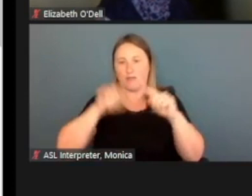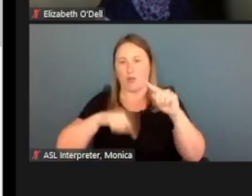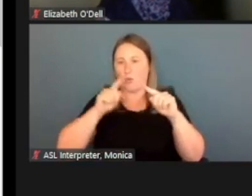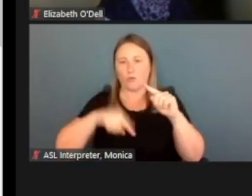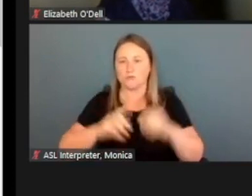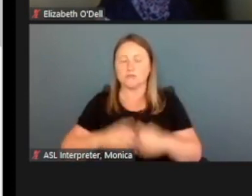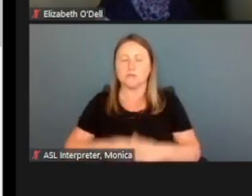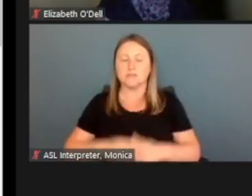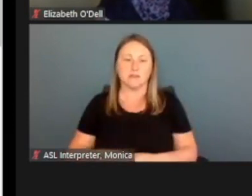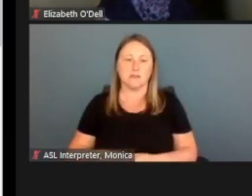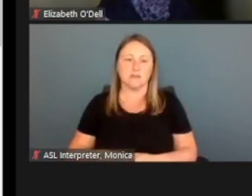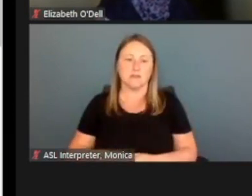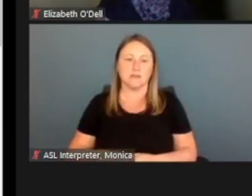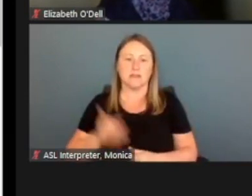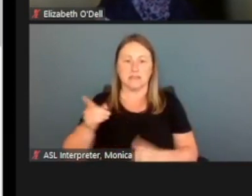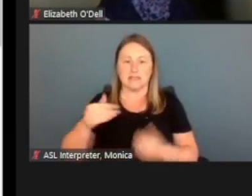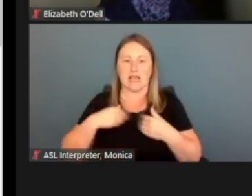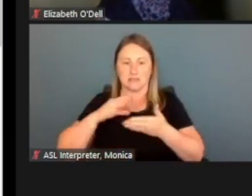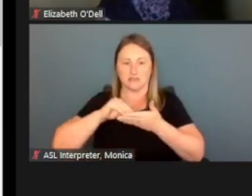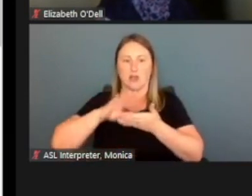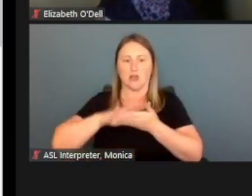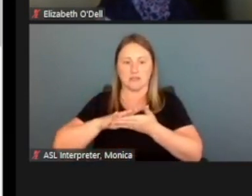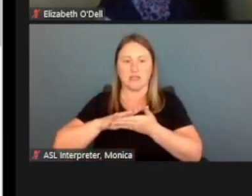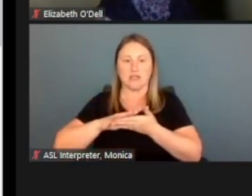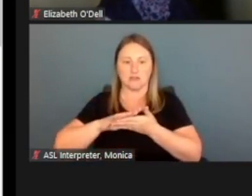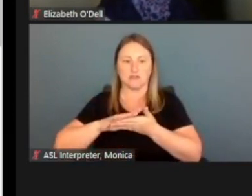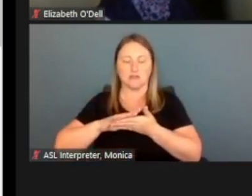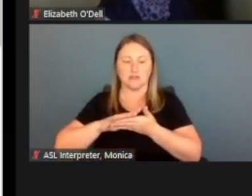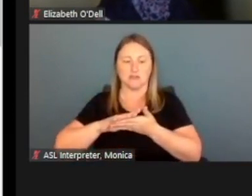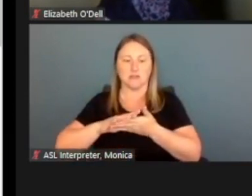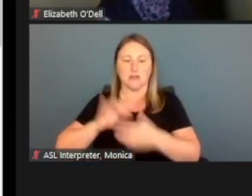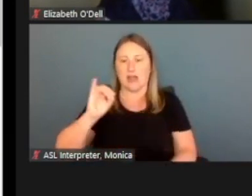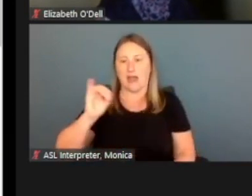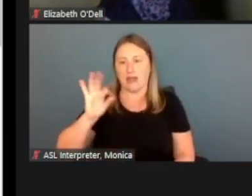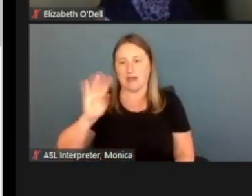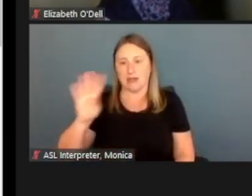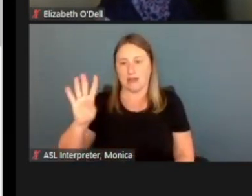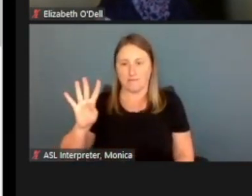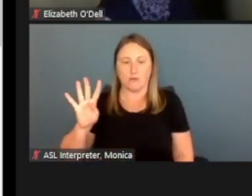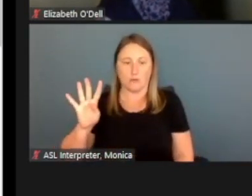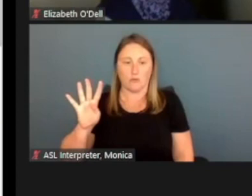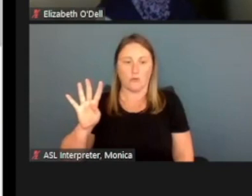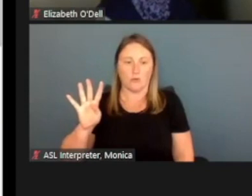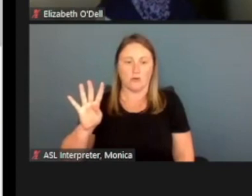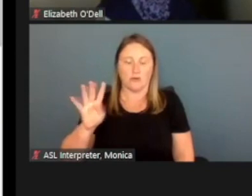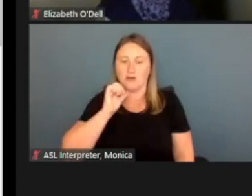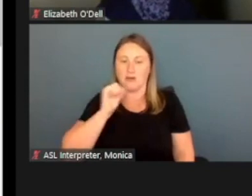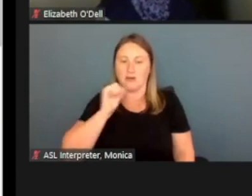And he has documentation on a I-94 in an unexpired foreign passport.